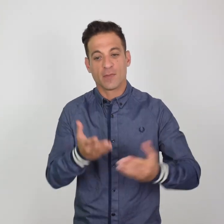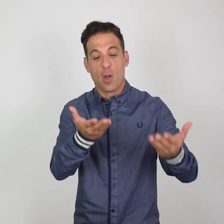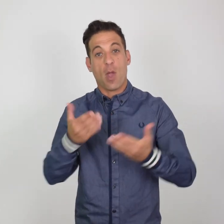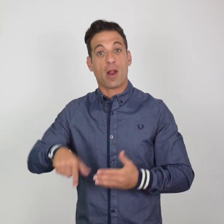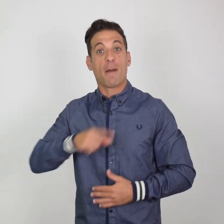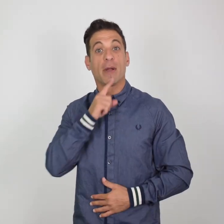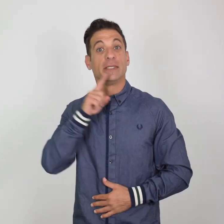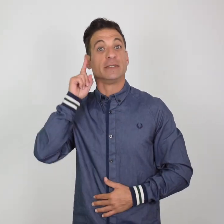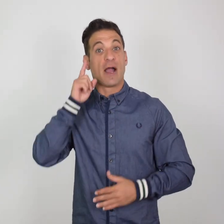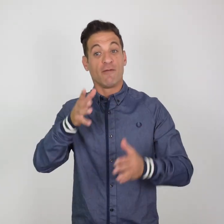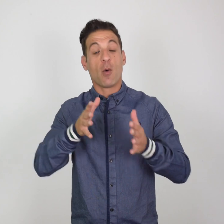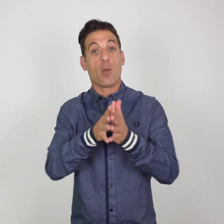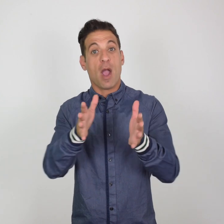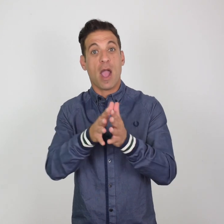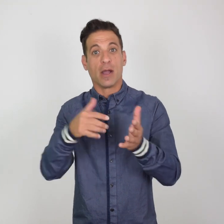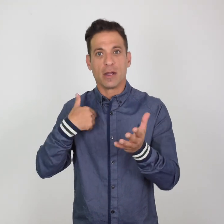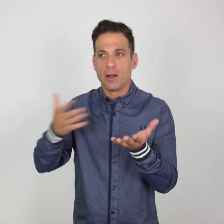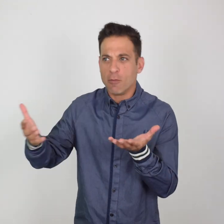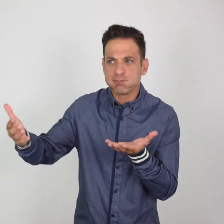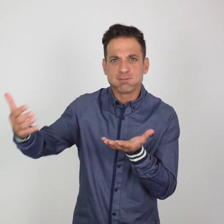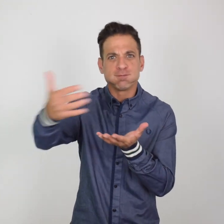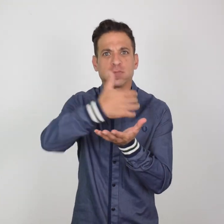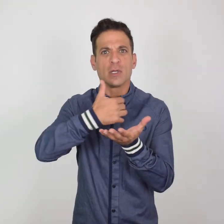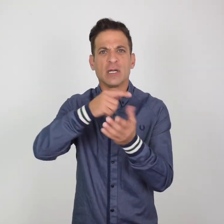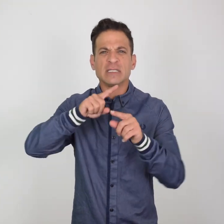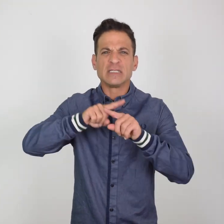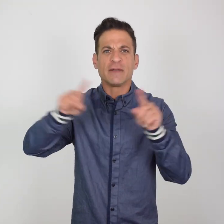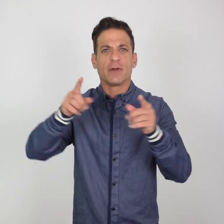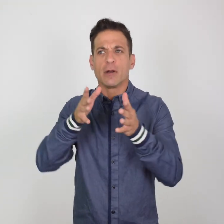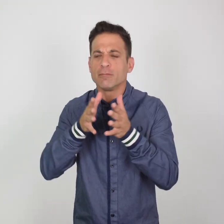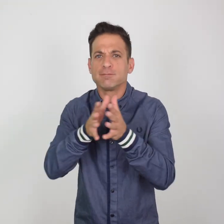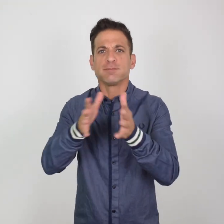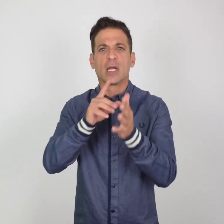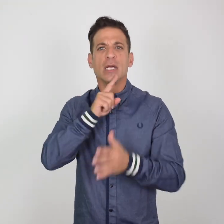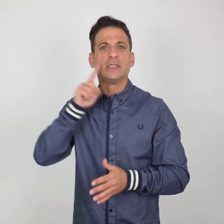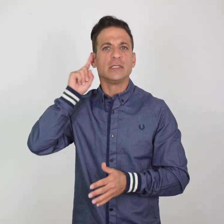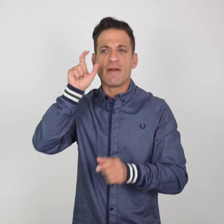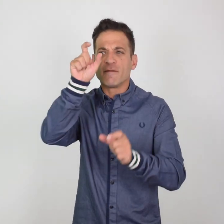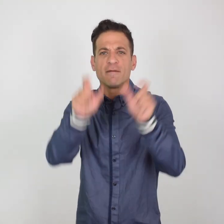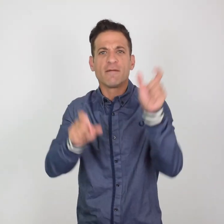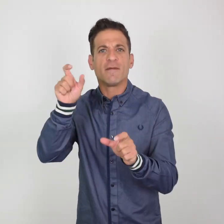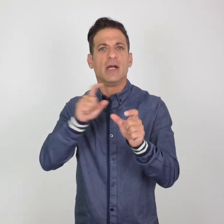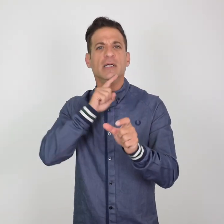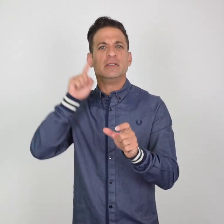Welcome to DeafWire where we share interesting news stories